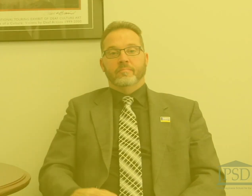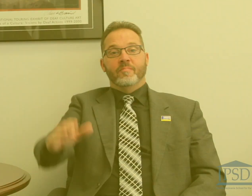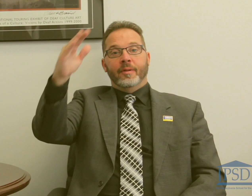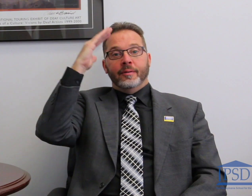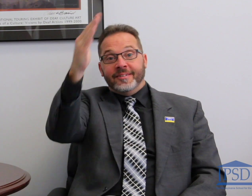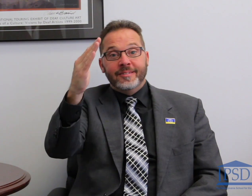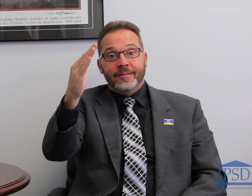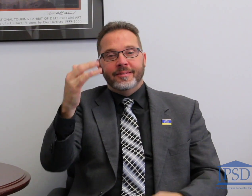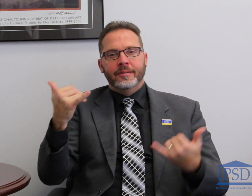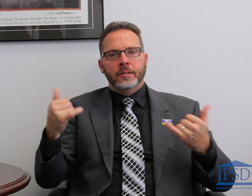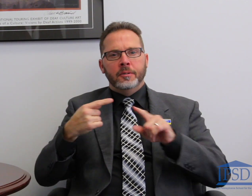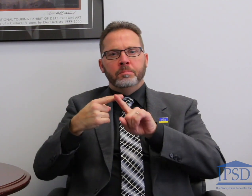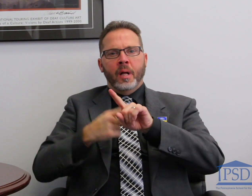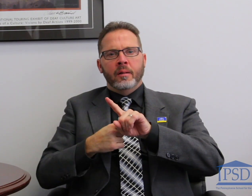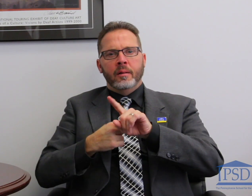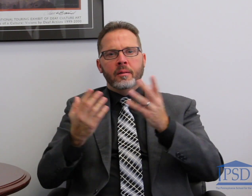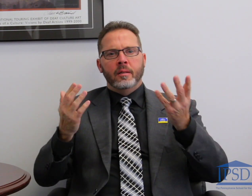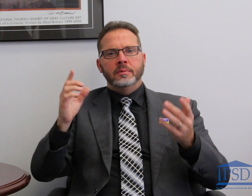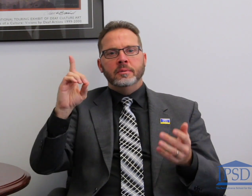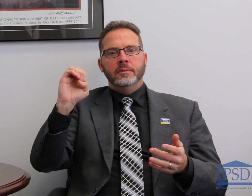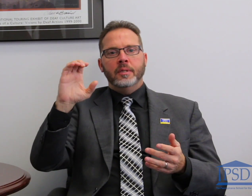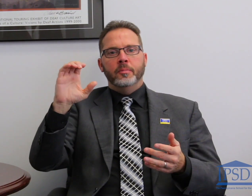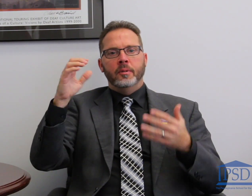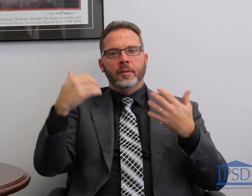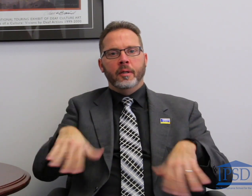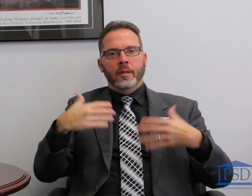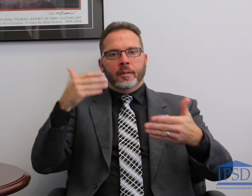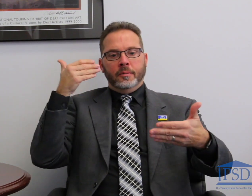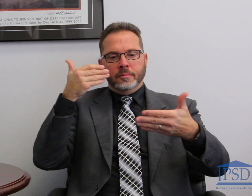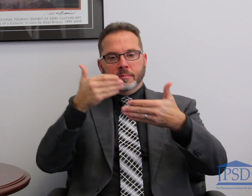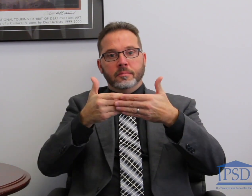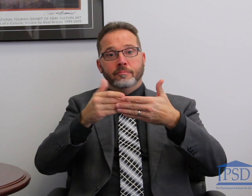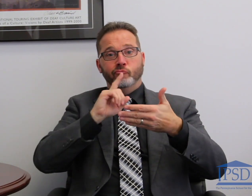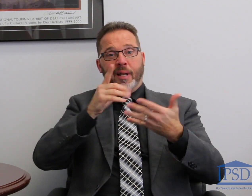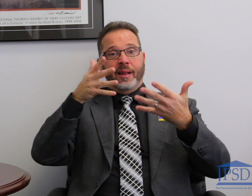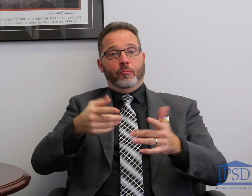Hello everyone and happy December. We are quickly approaching the end of the year,